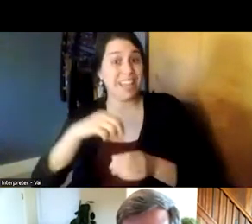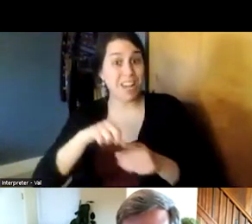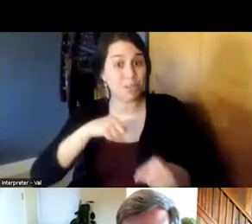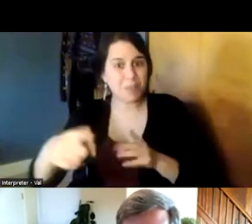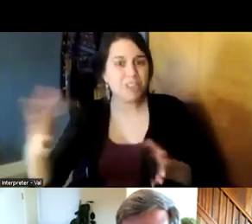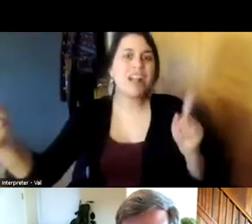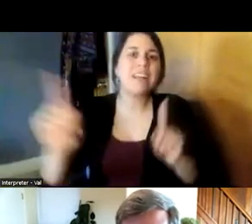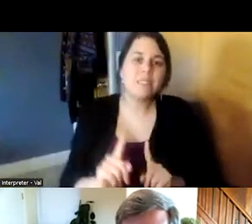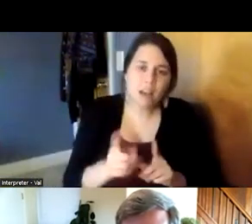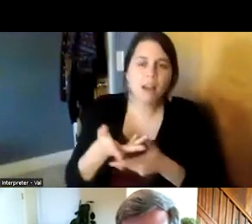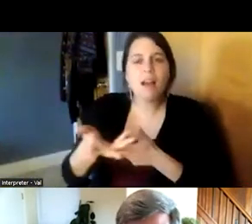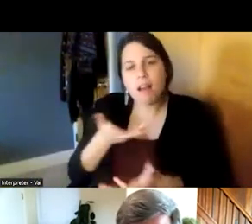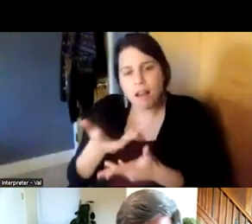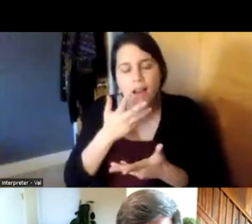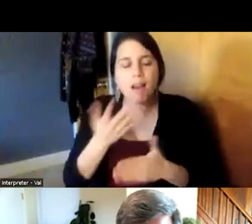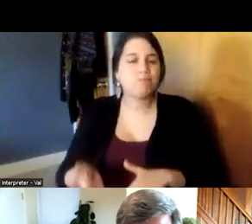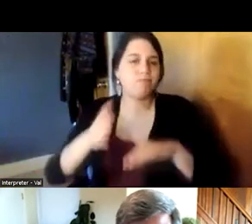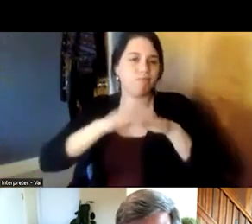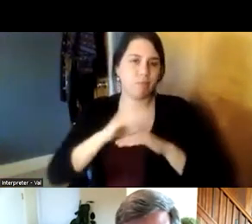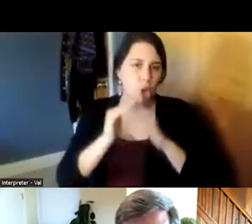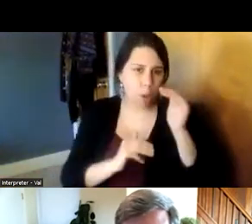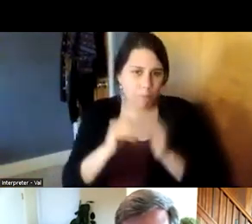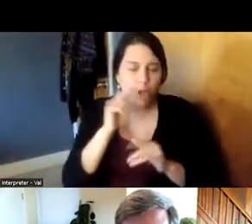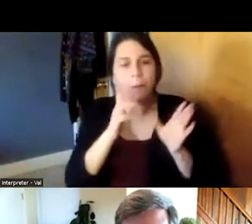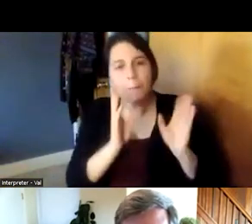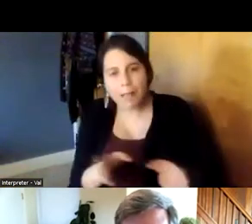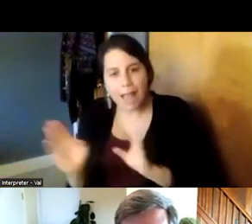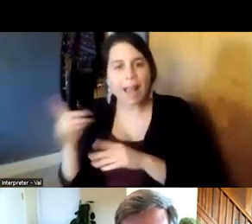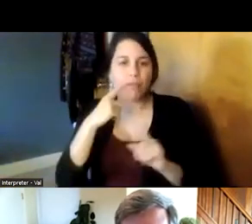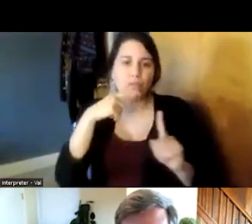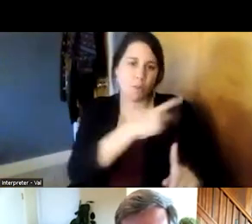on increasing the comfort level helping them with plans to care for that patient as that goes